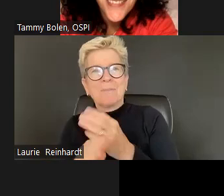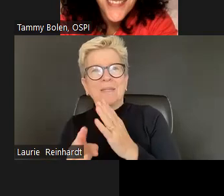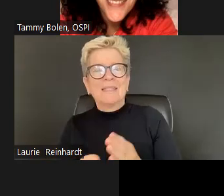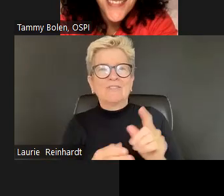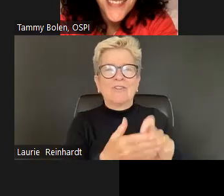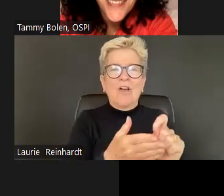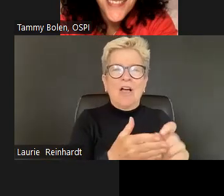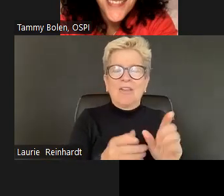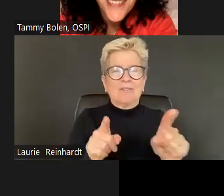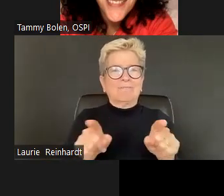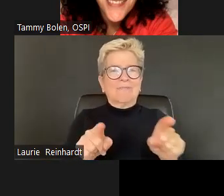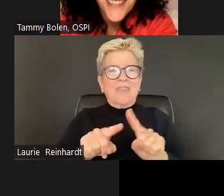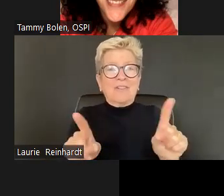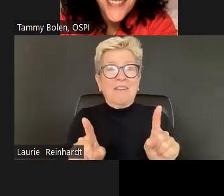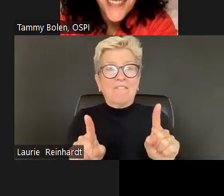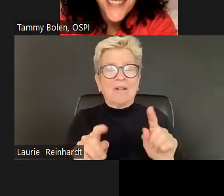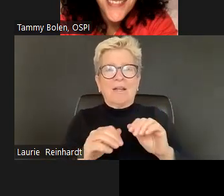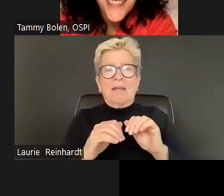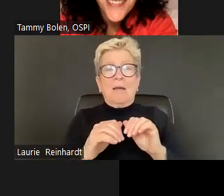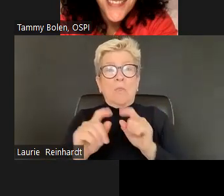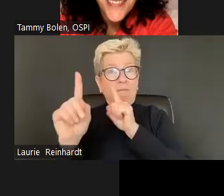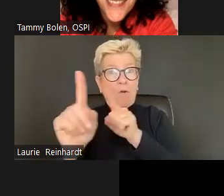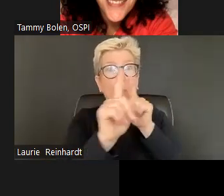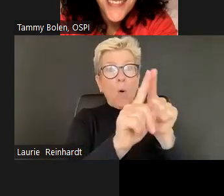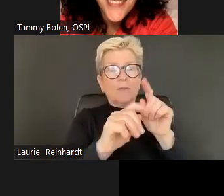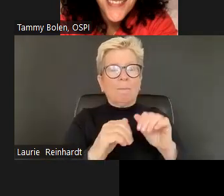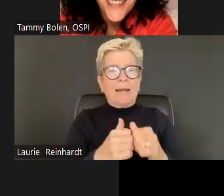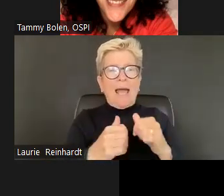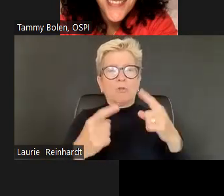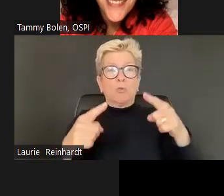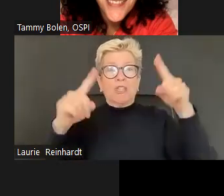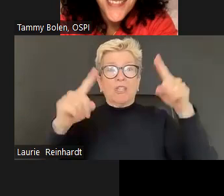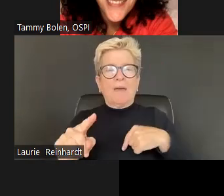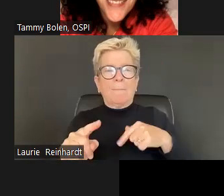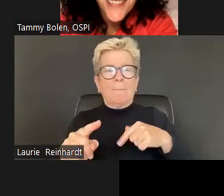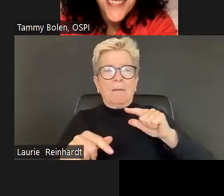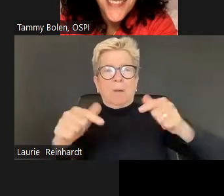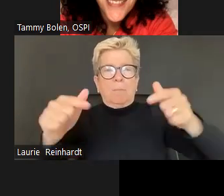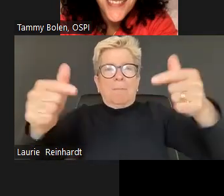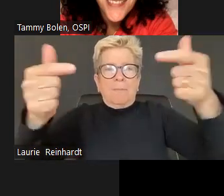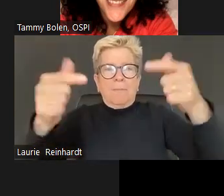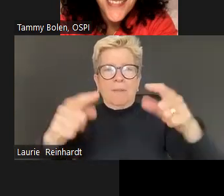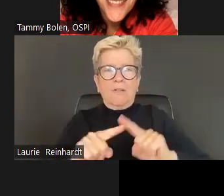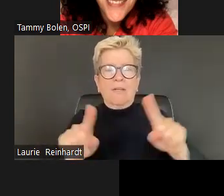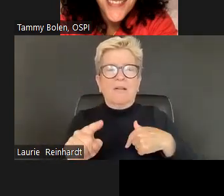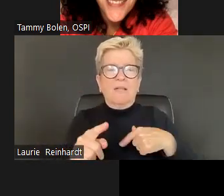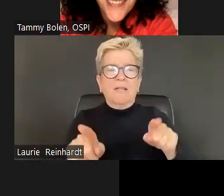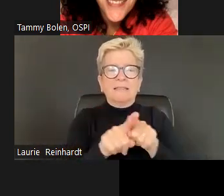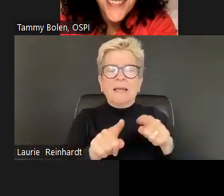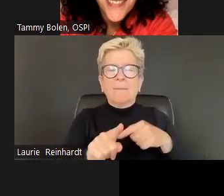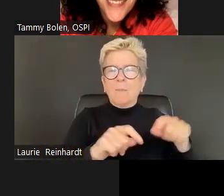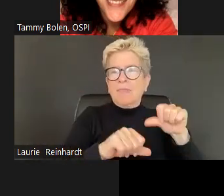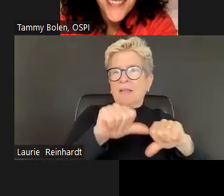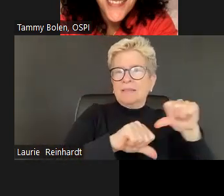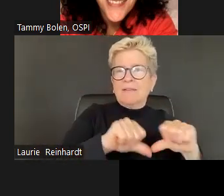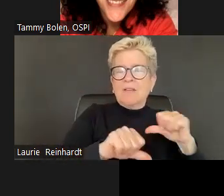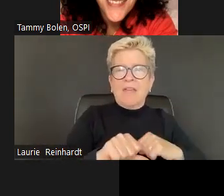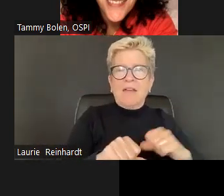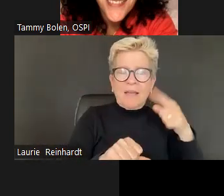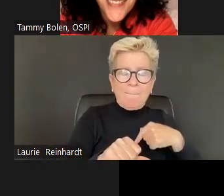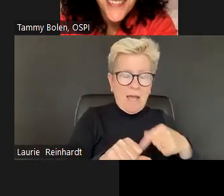Right, and so it's really thinking then about how our mathematicians, authors, right?